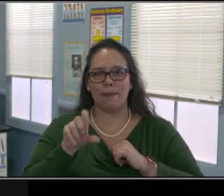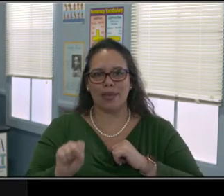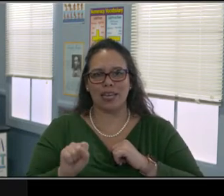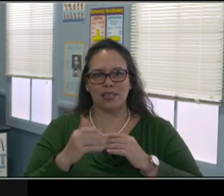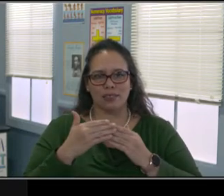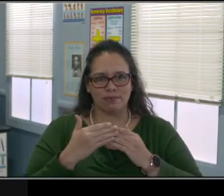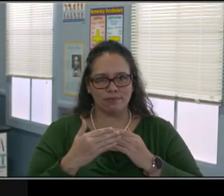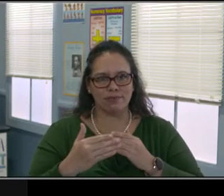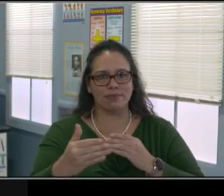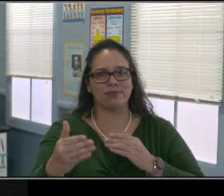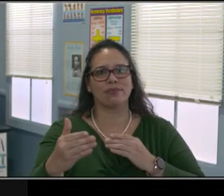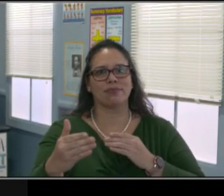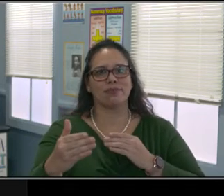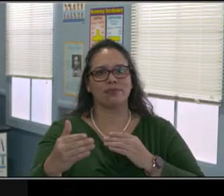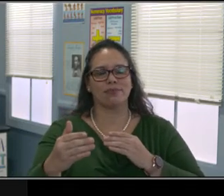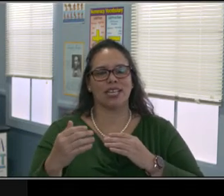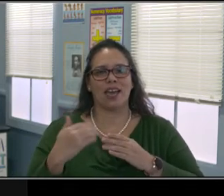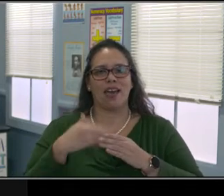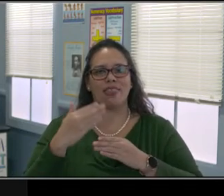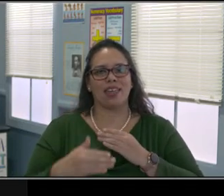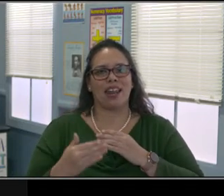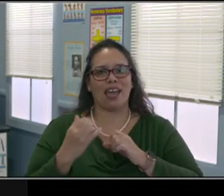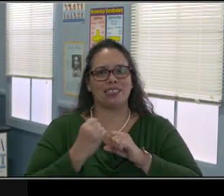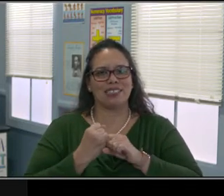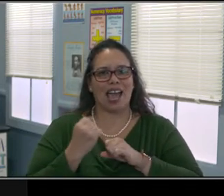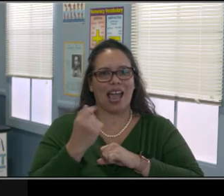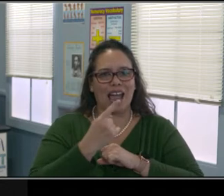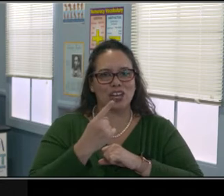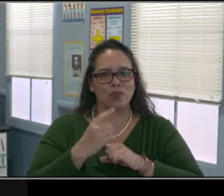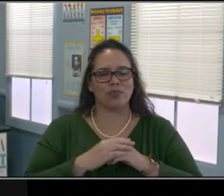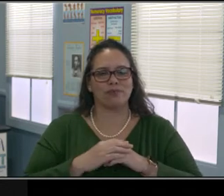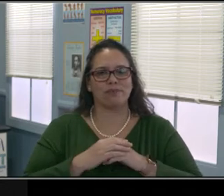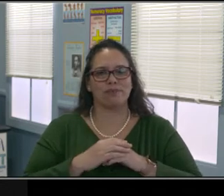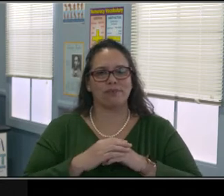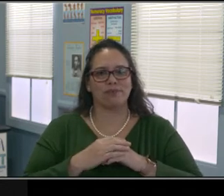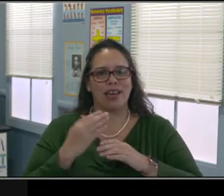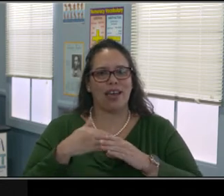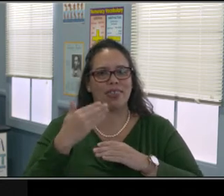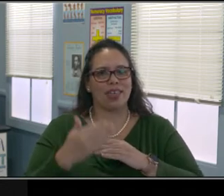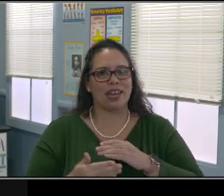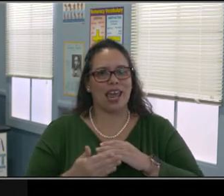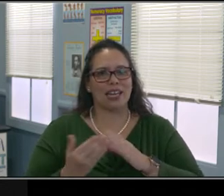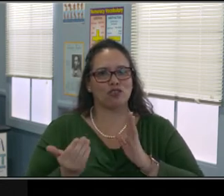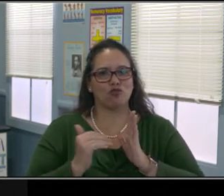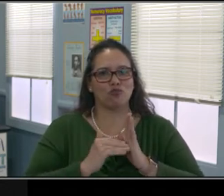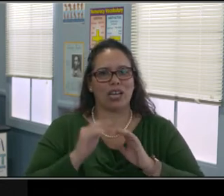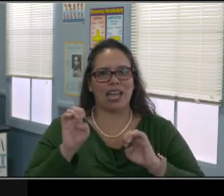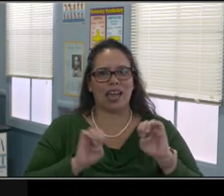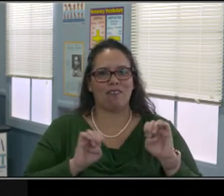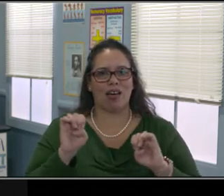So you can either raise hand or write something in the chat room.